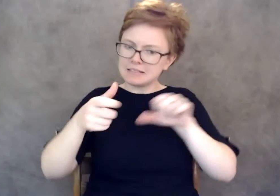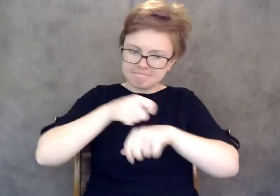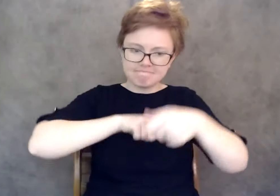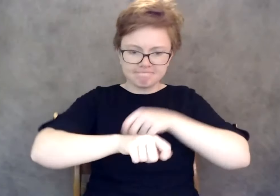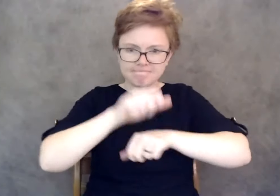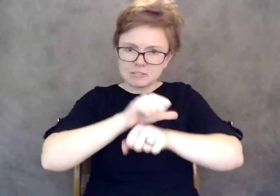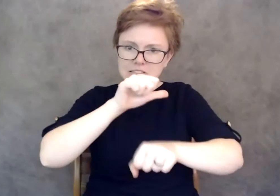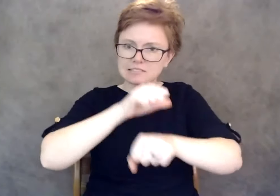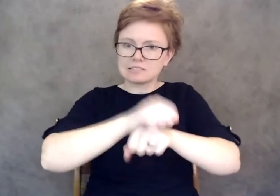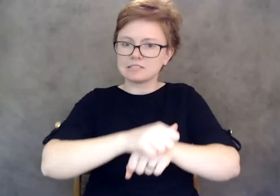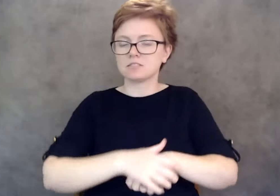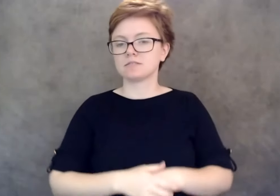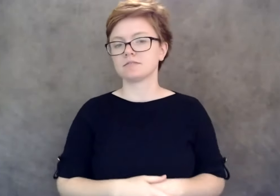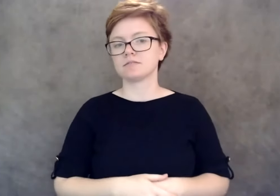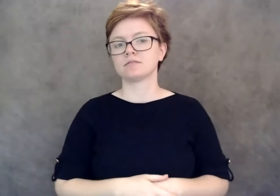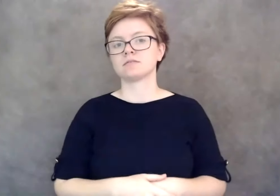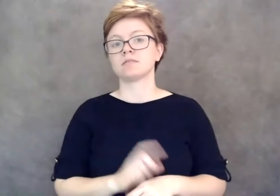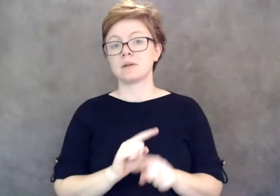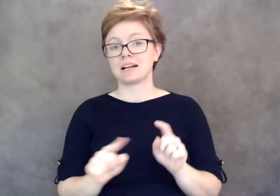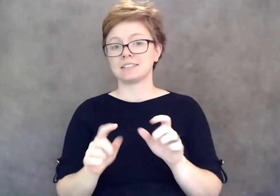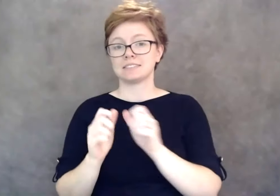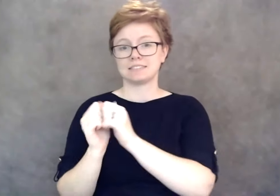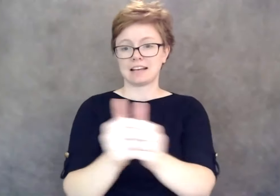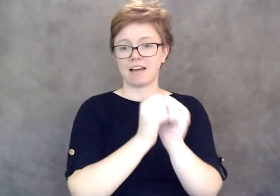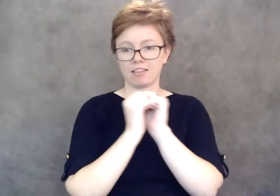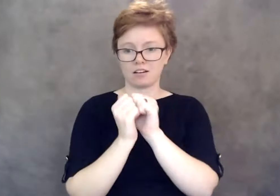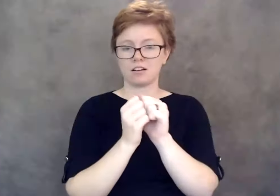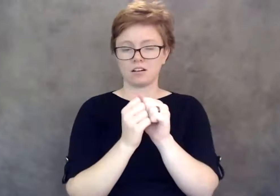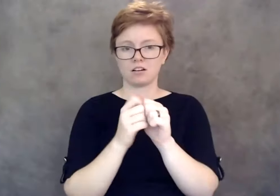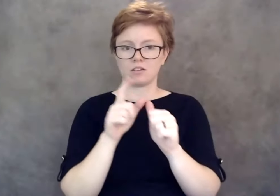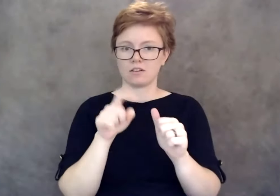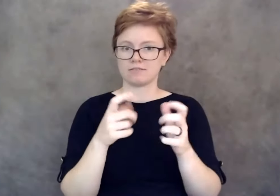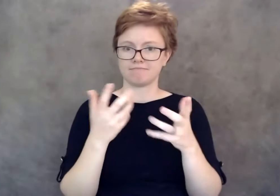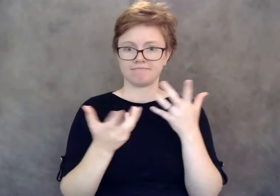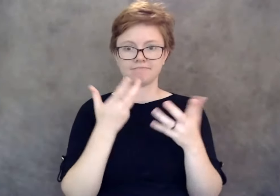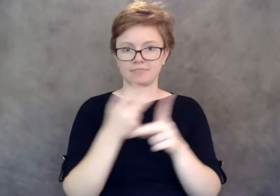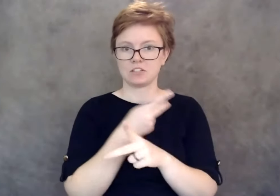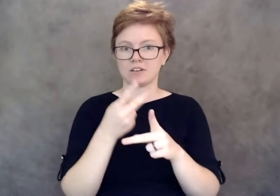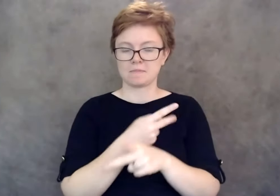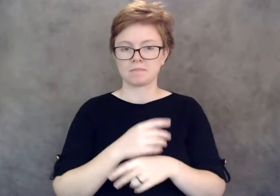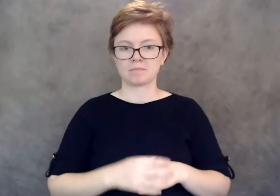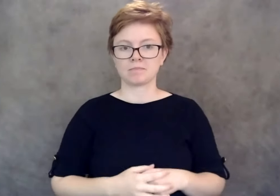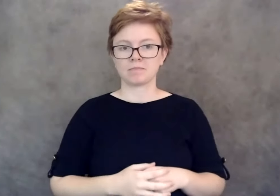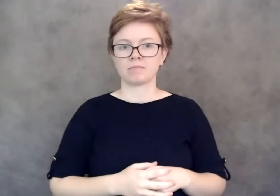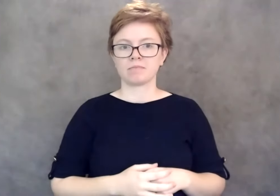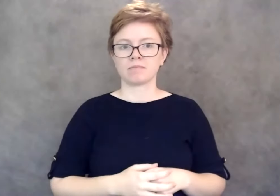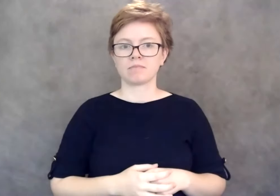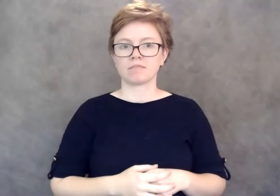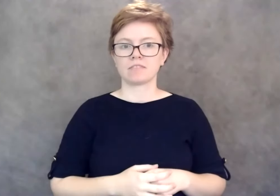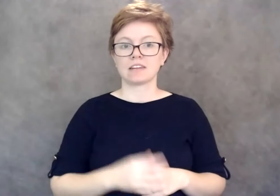but that's where, you know, collectively if we come together, I will let everybody on this web meeting know if I'm able to see my mom today but,